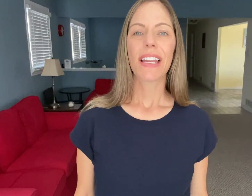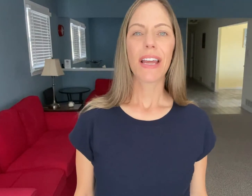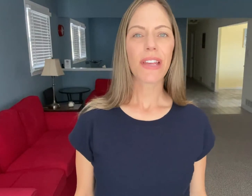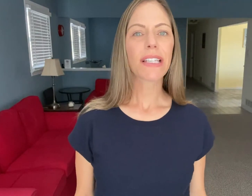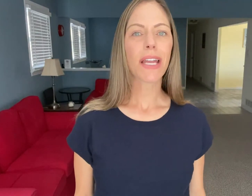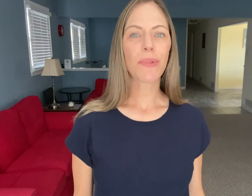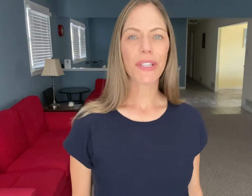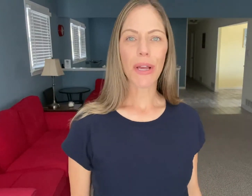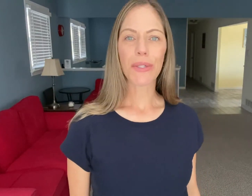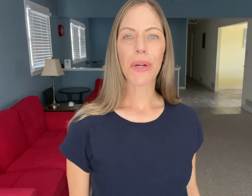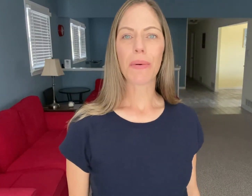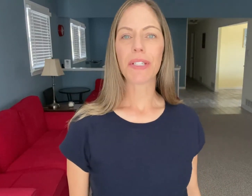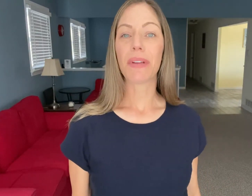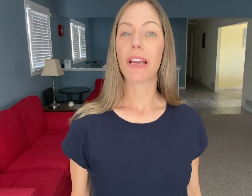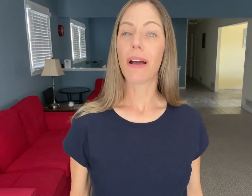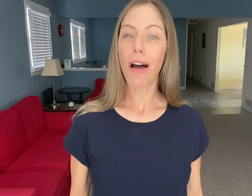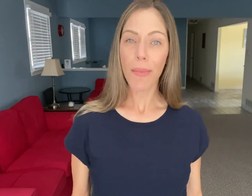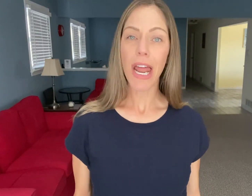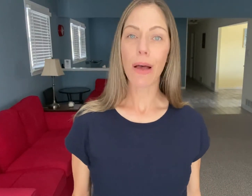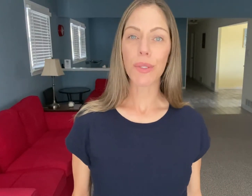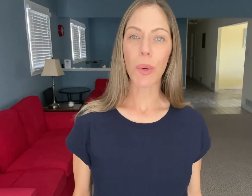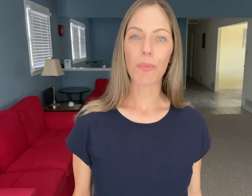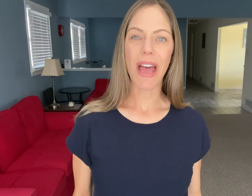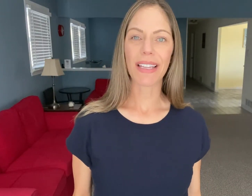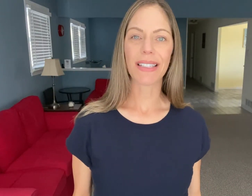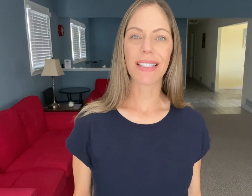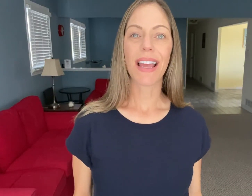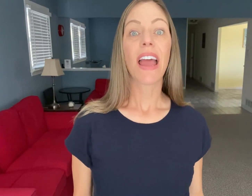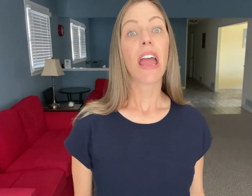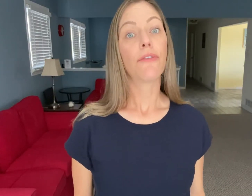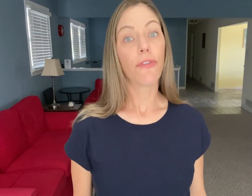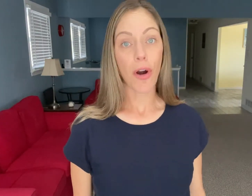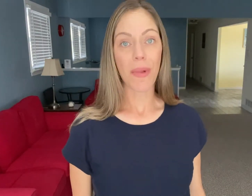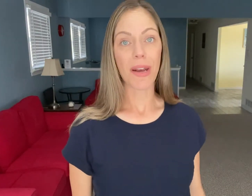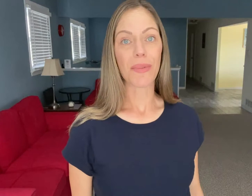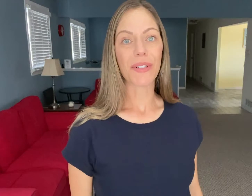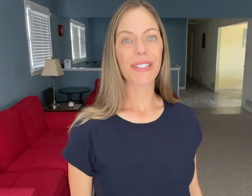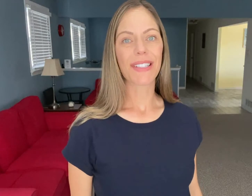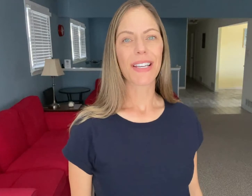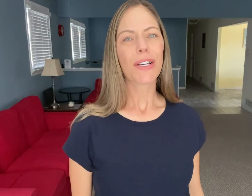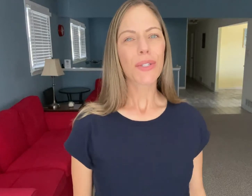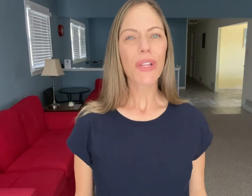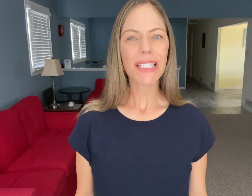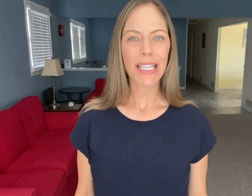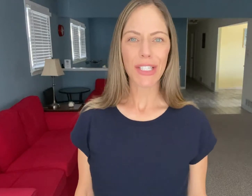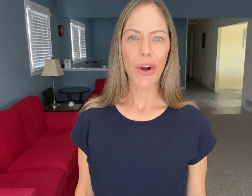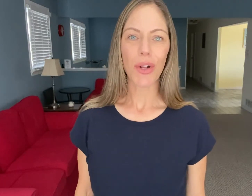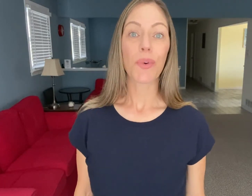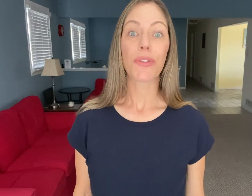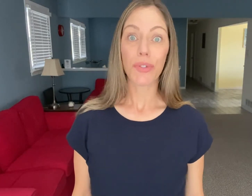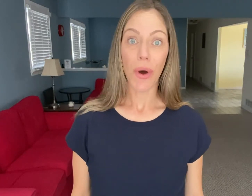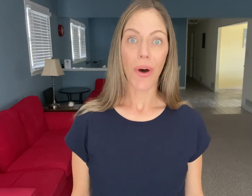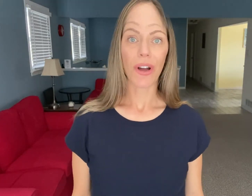Now these animal signs are going to be common household pets and farm animals. So let's get started with DOG.